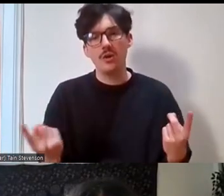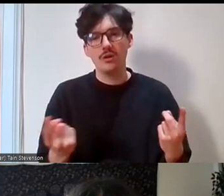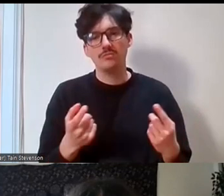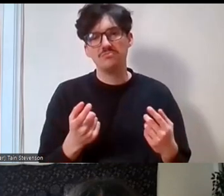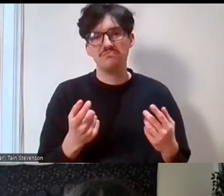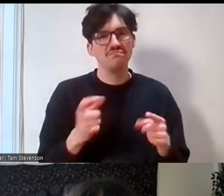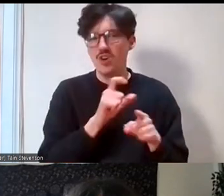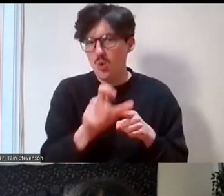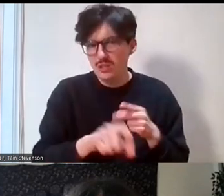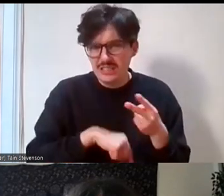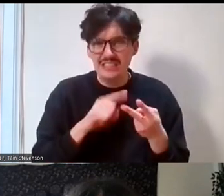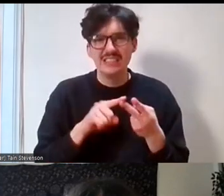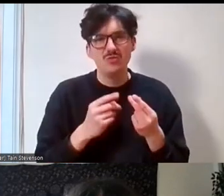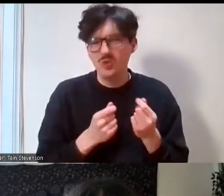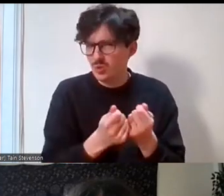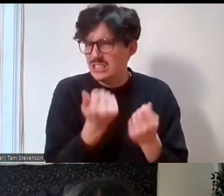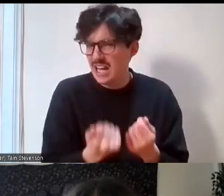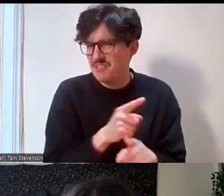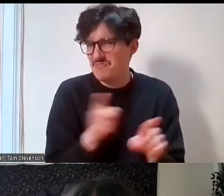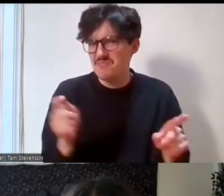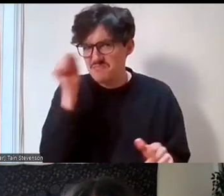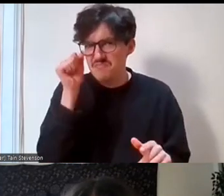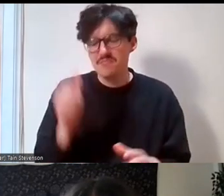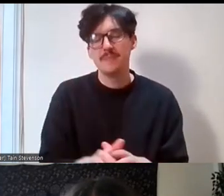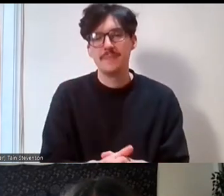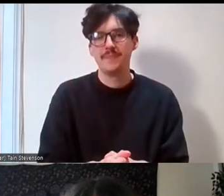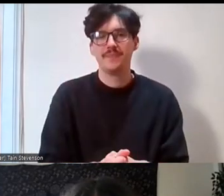resources that are available to help us upskill ourselves in this in this